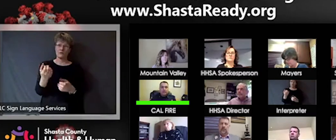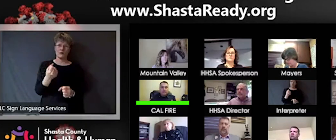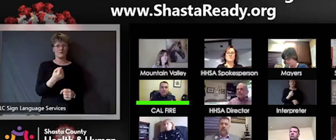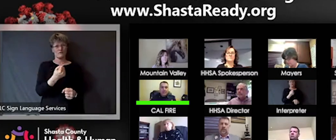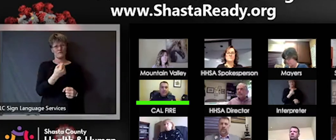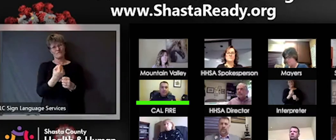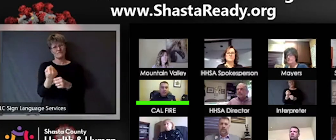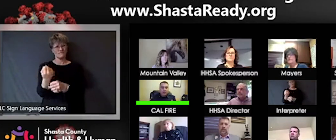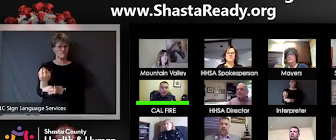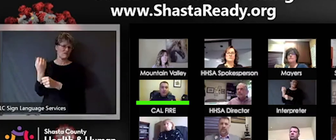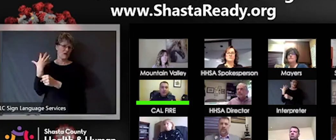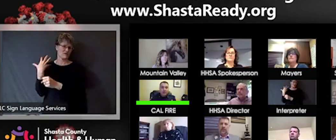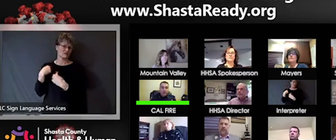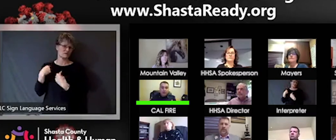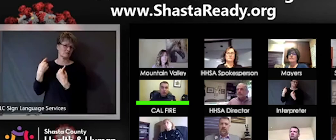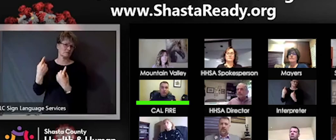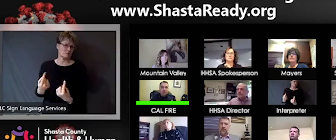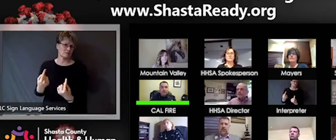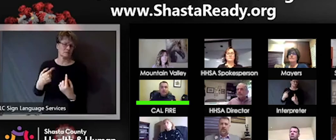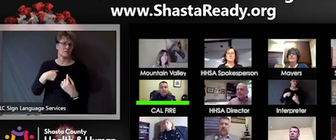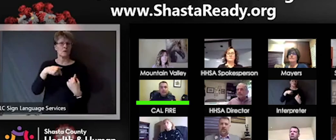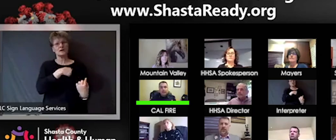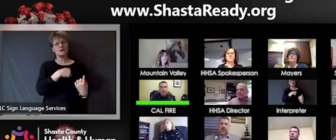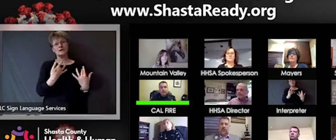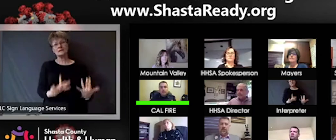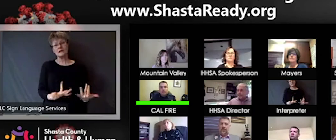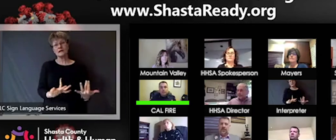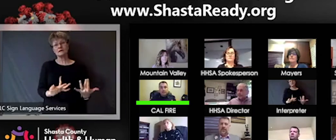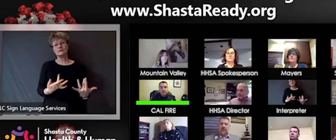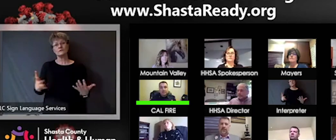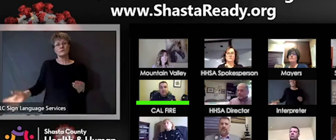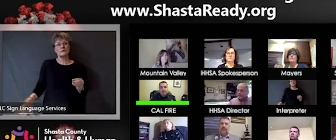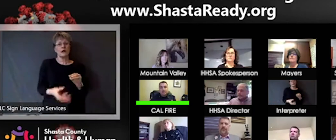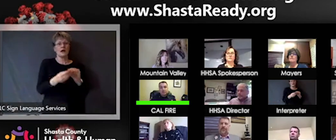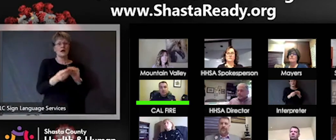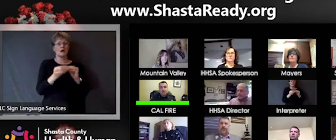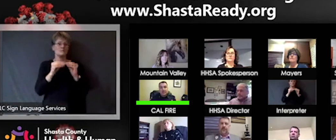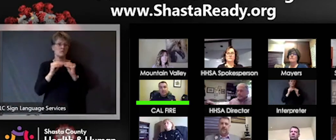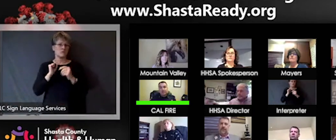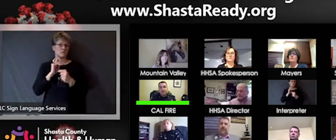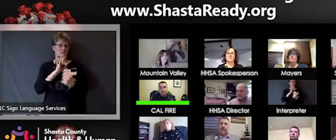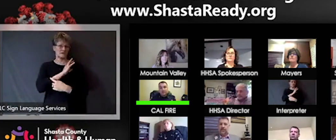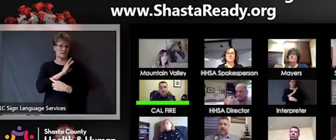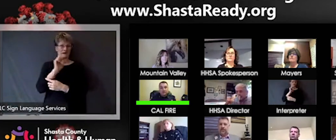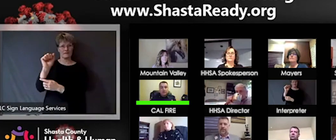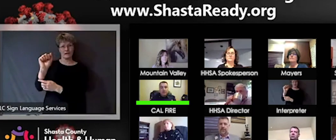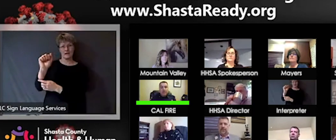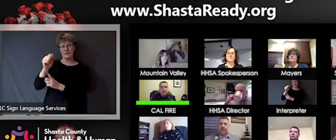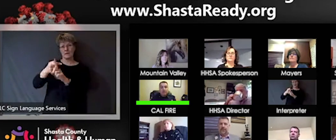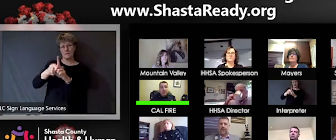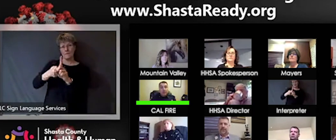staffing on in April and then you may see additional staffing after that